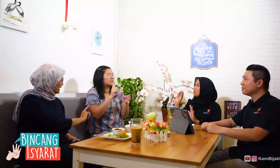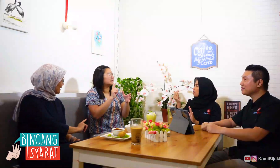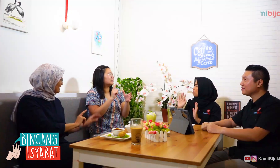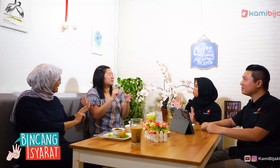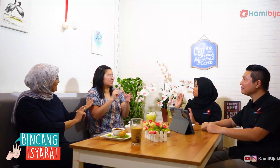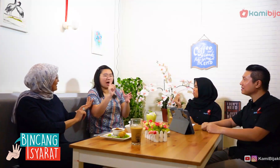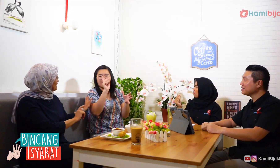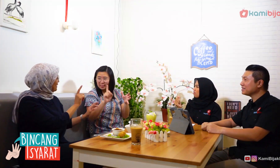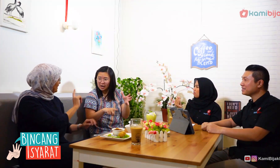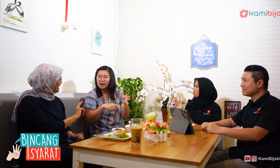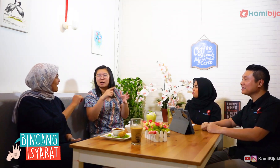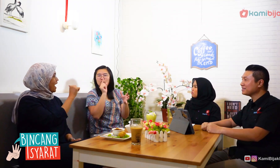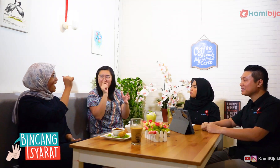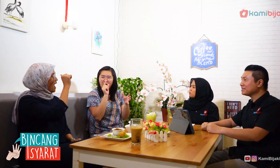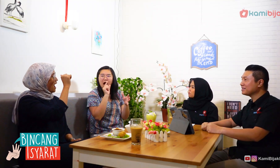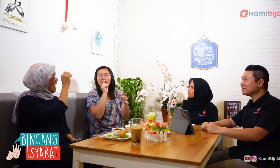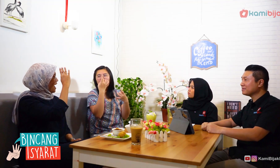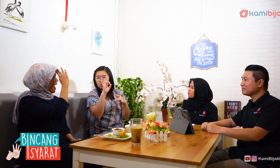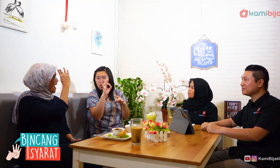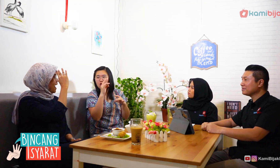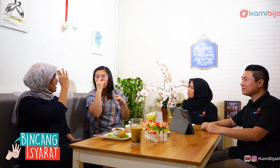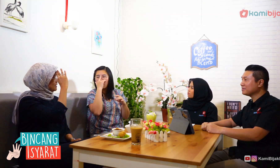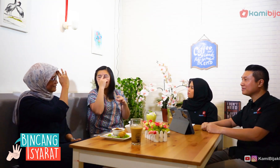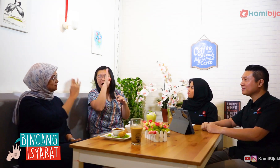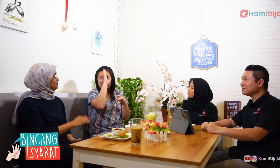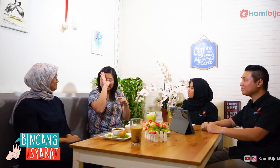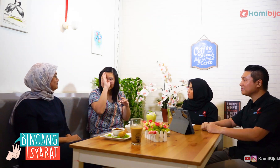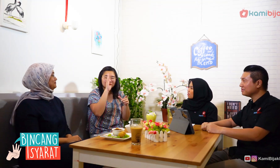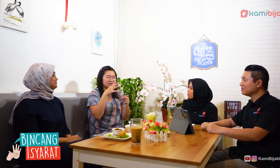Also with Phieter. Muhammad